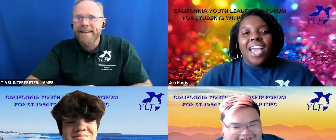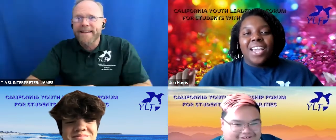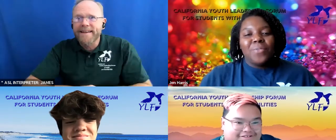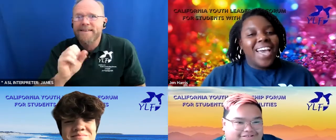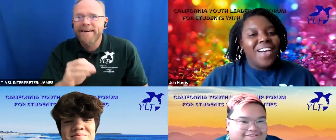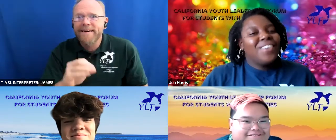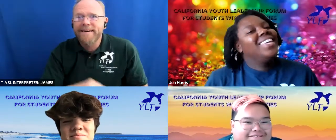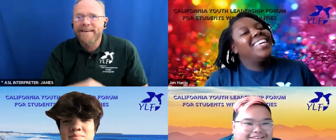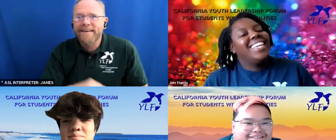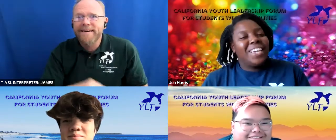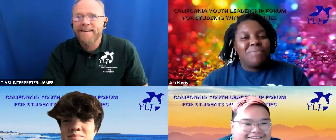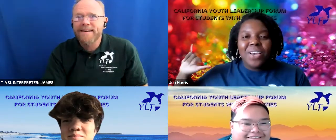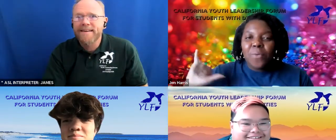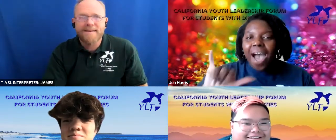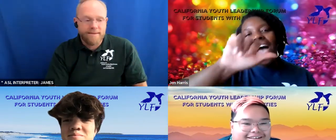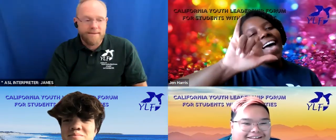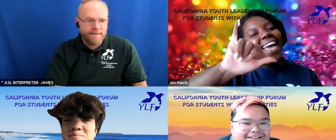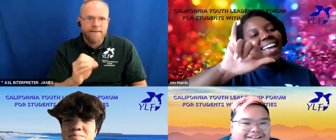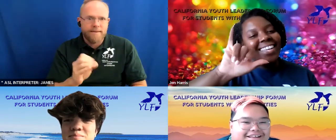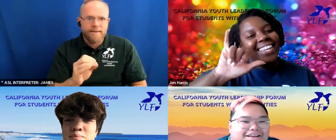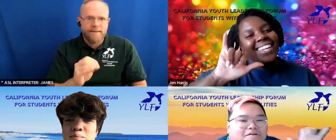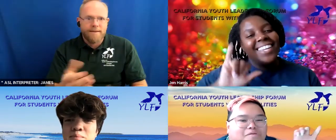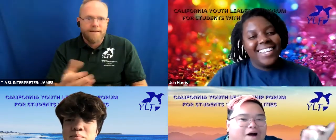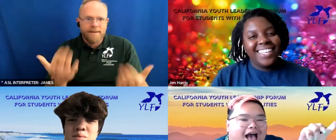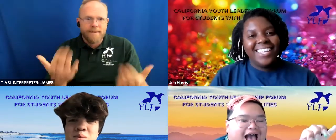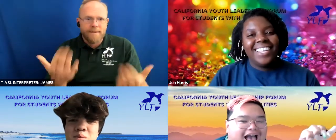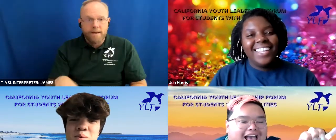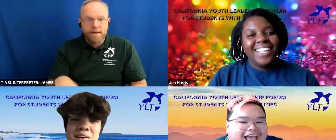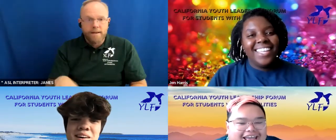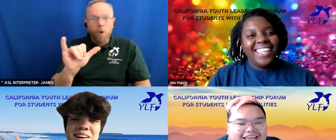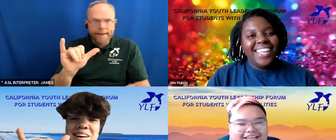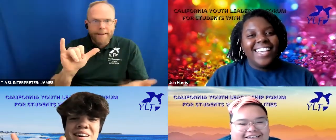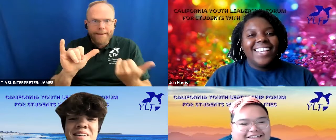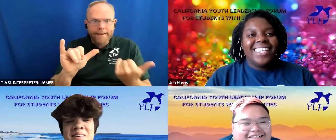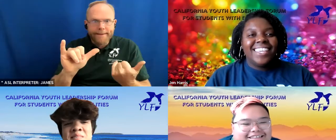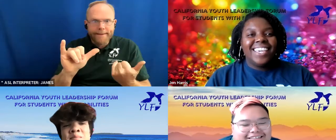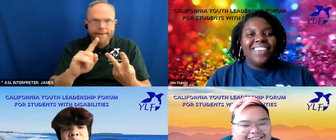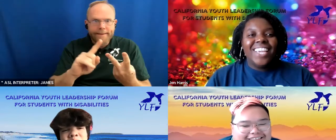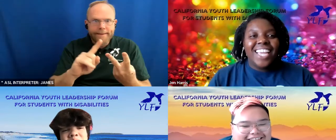here we go give me a why